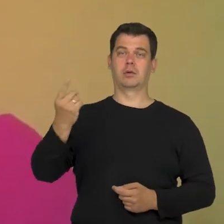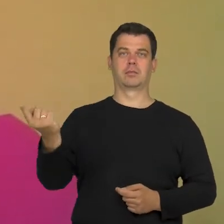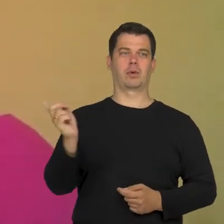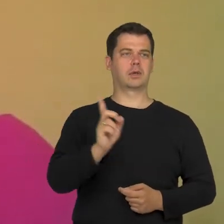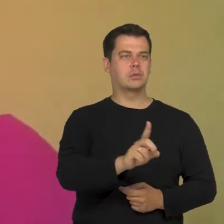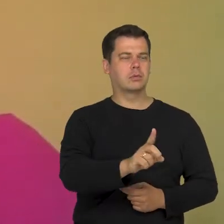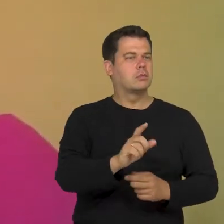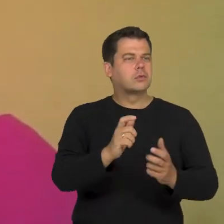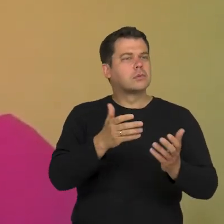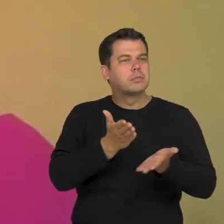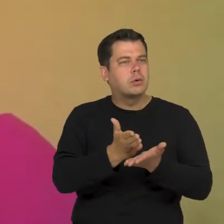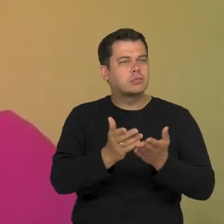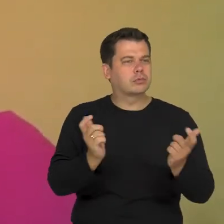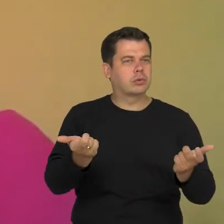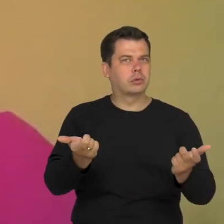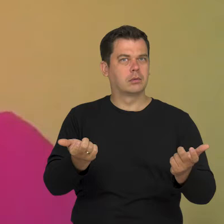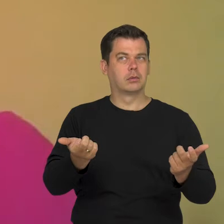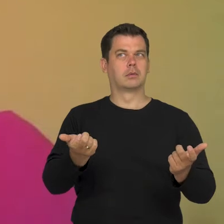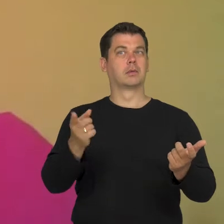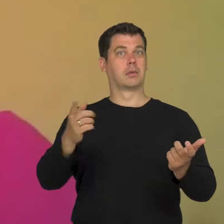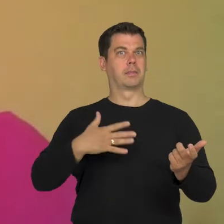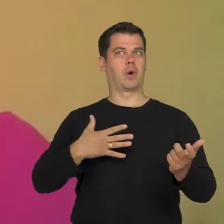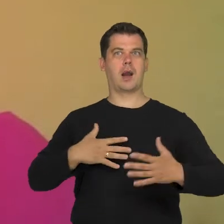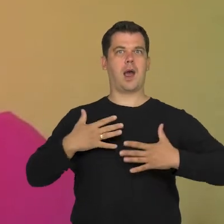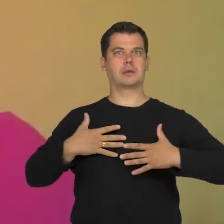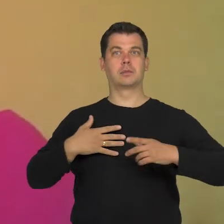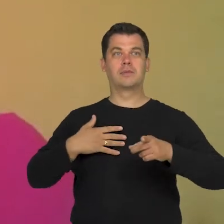and asked "how can I help you?" So the reaction of the audience